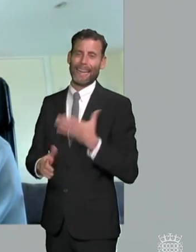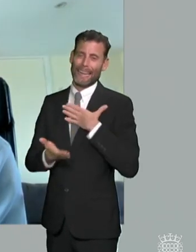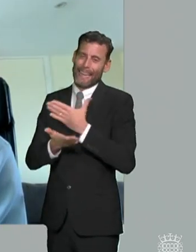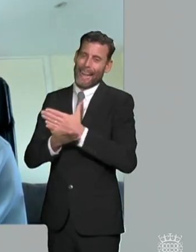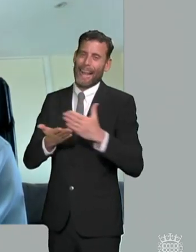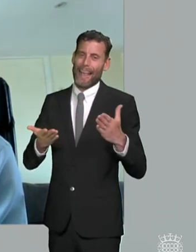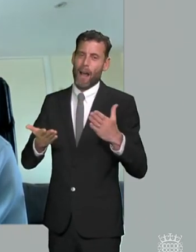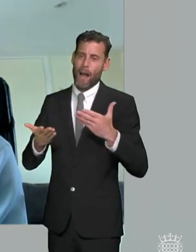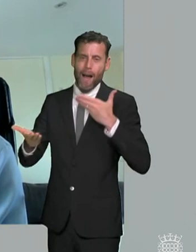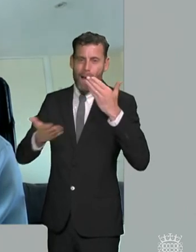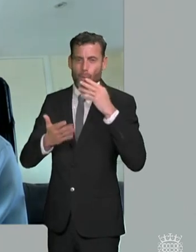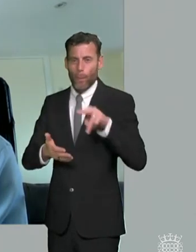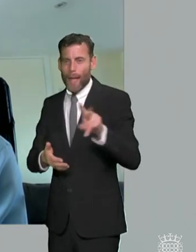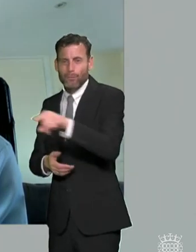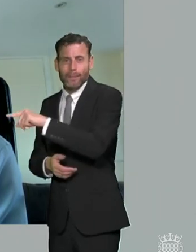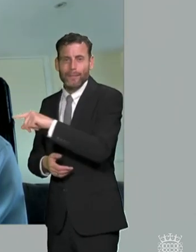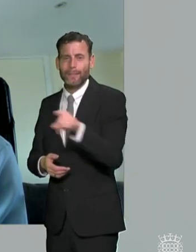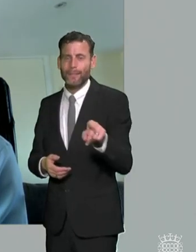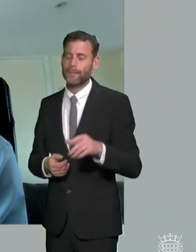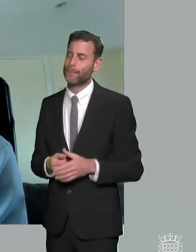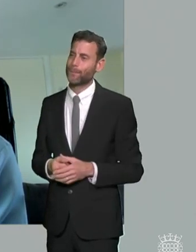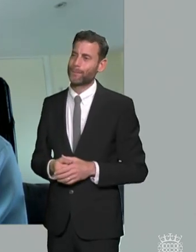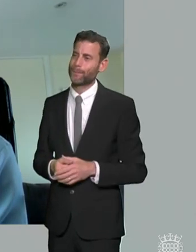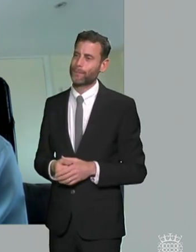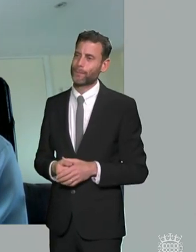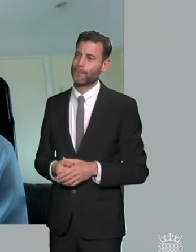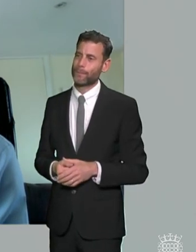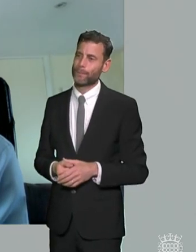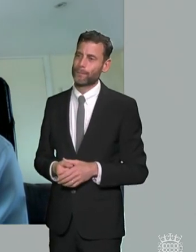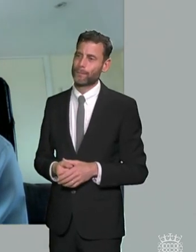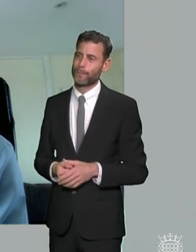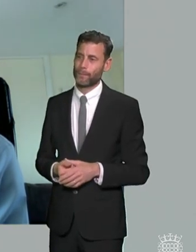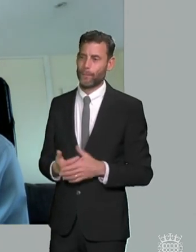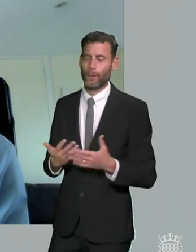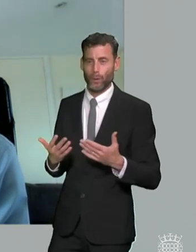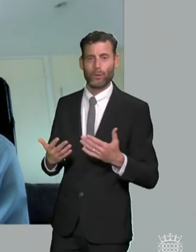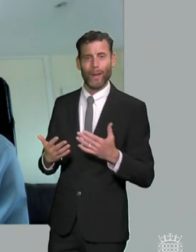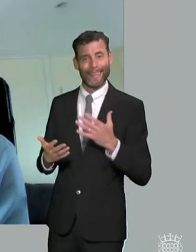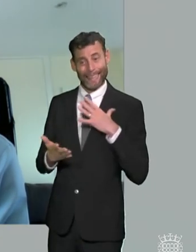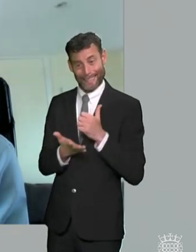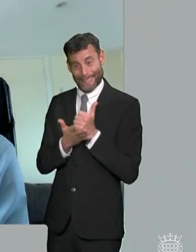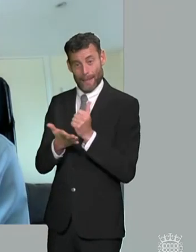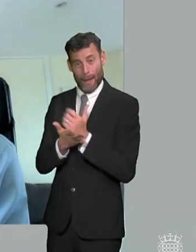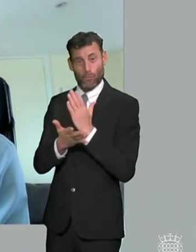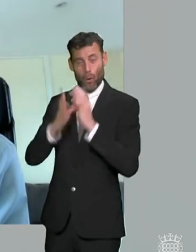support um from families around um the national standards but i think ali's points are very well